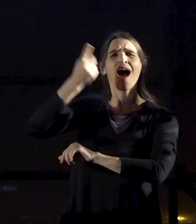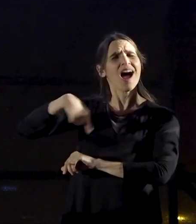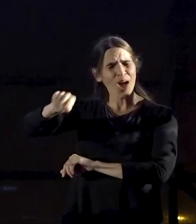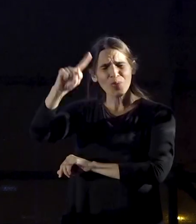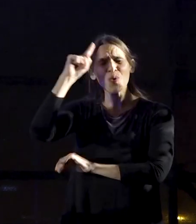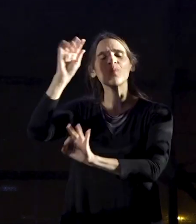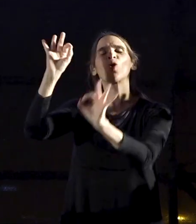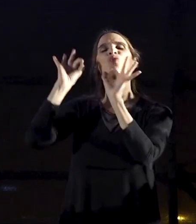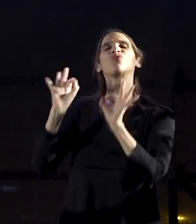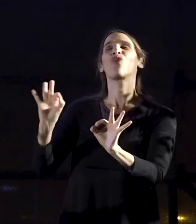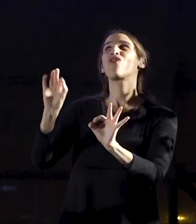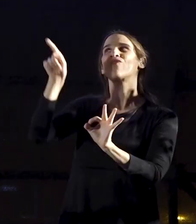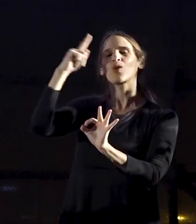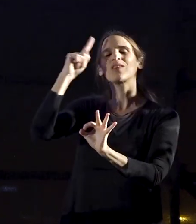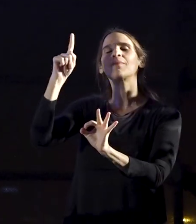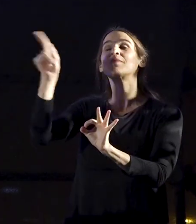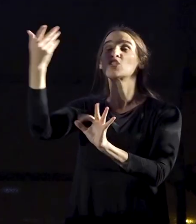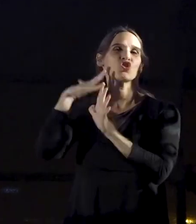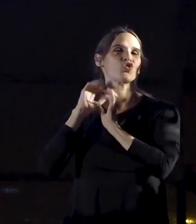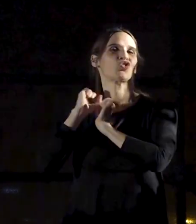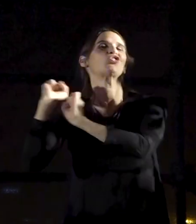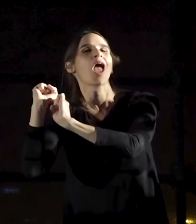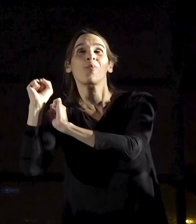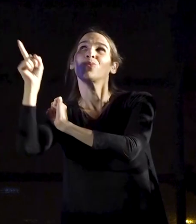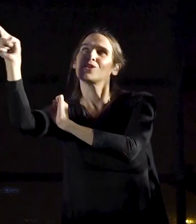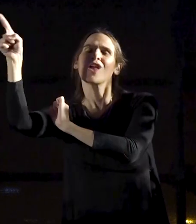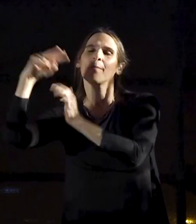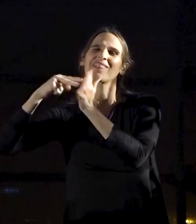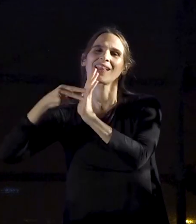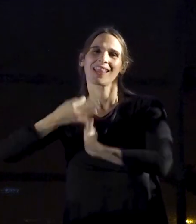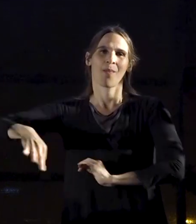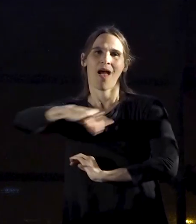very well what kind of enslavement you’ve got planned for us.